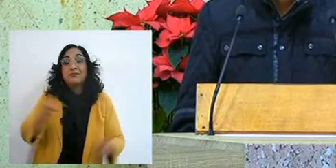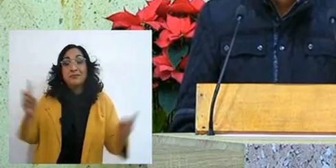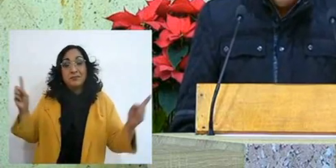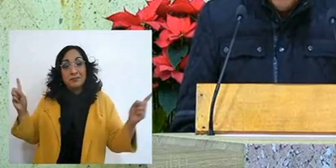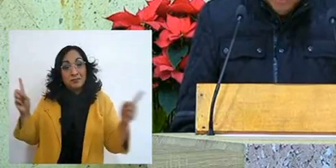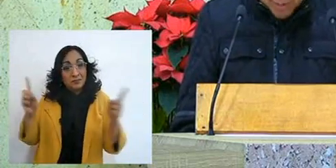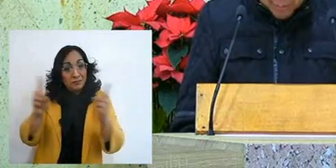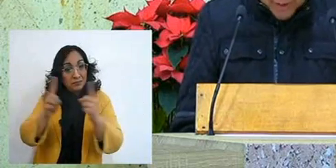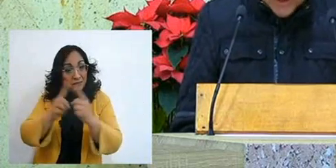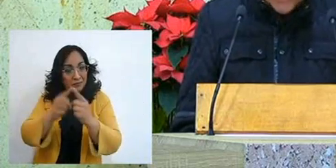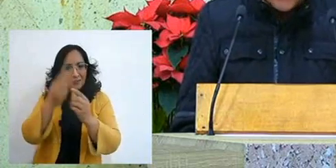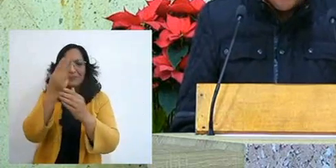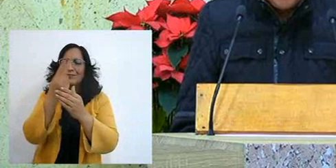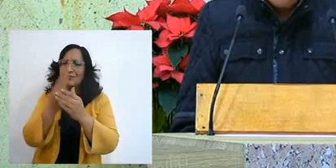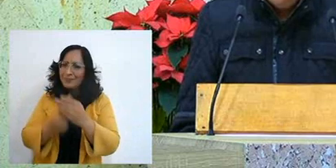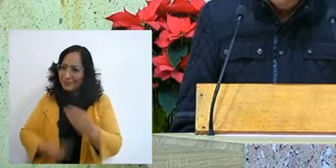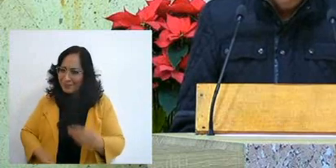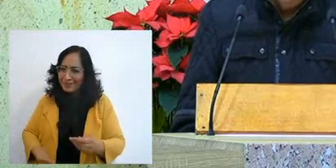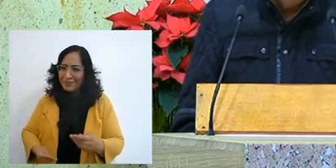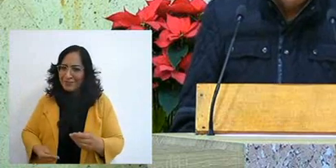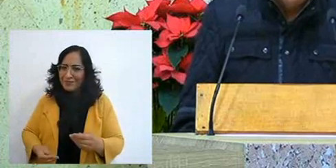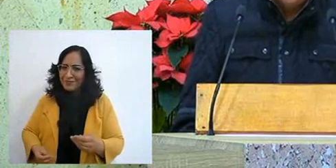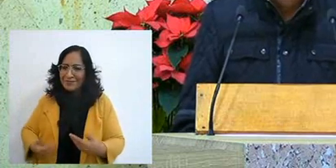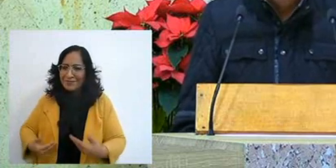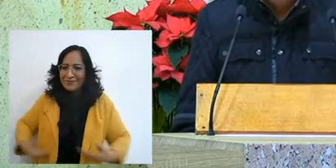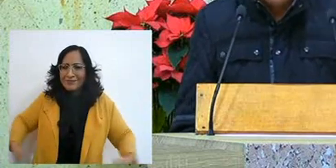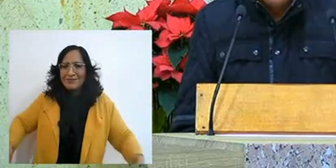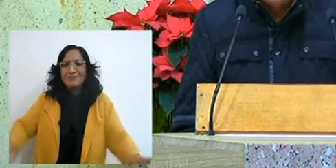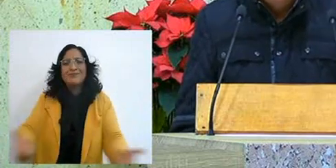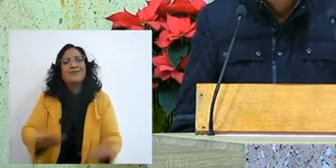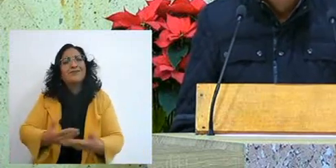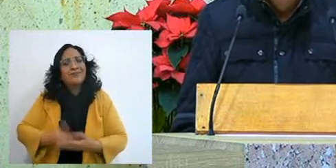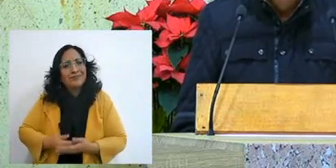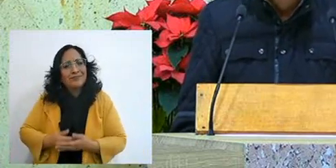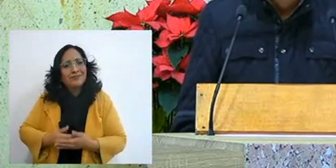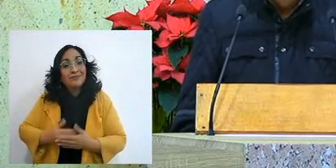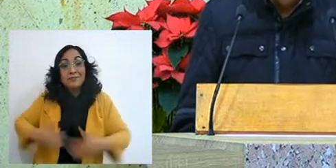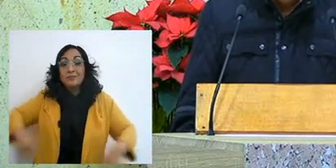again it begins to restore everything that I had already lost,